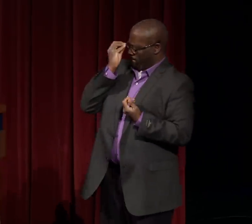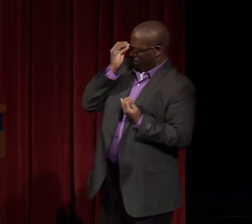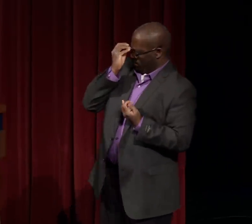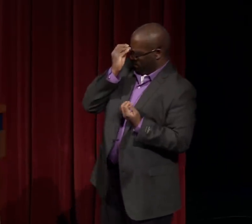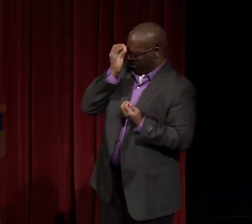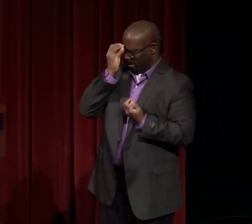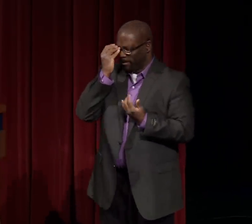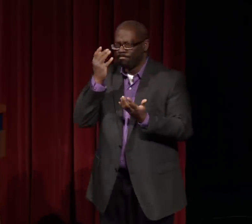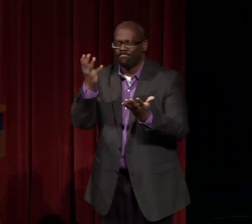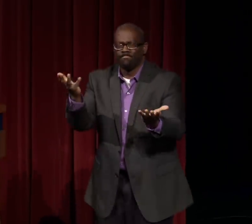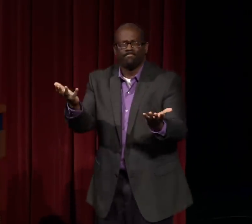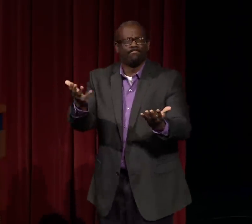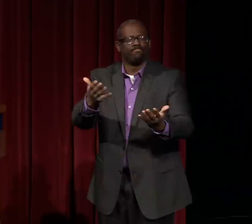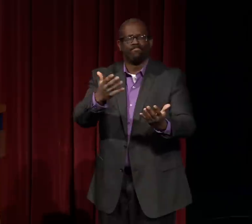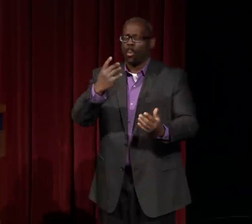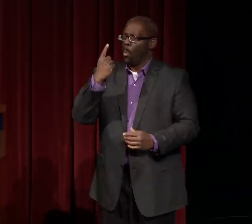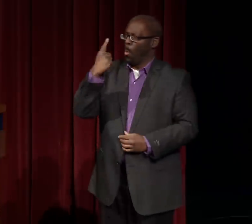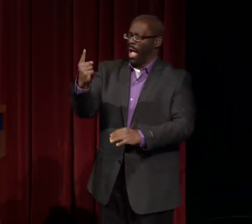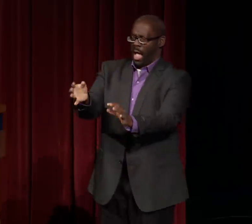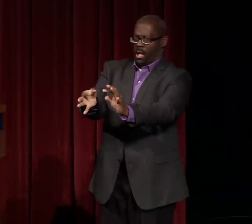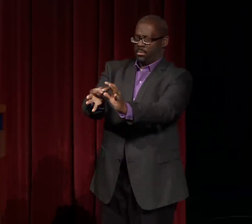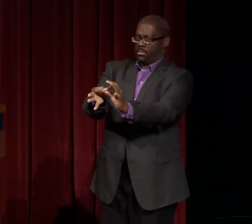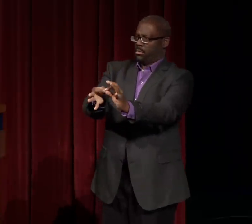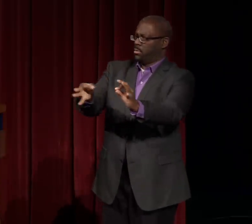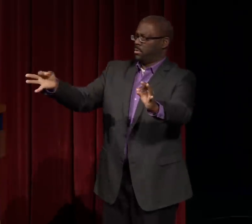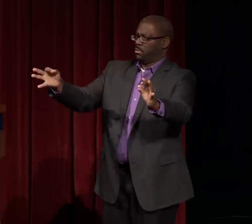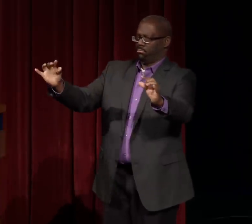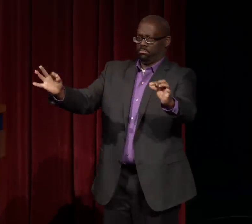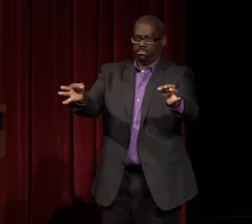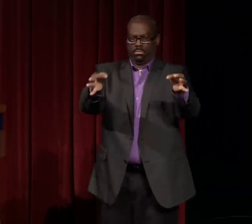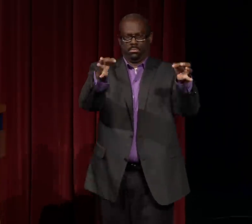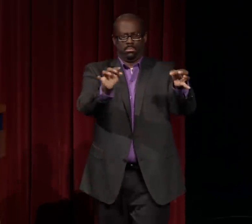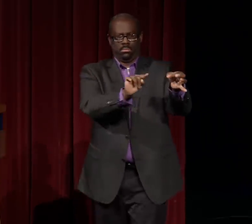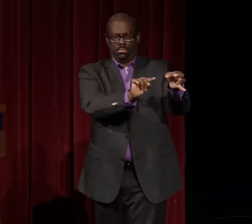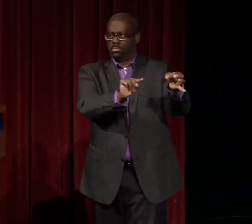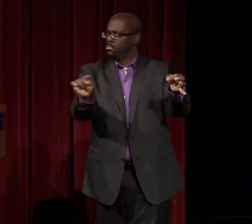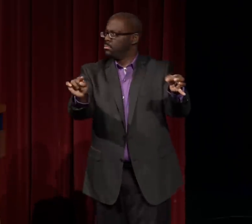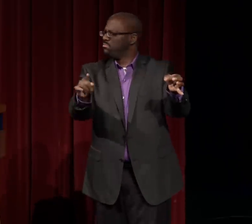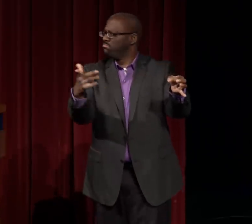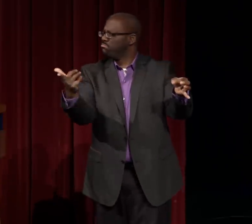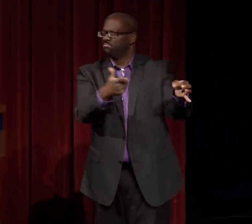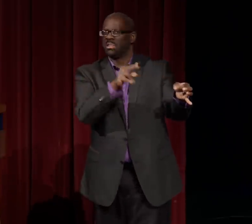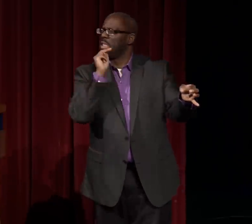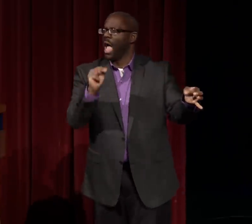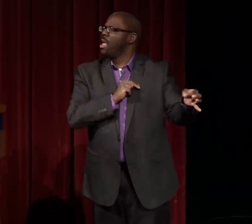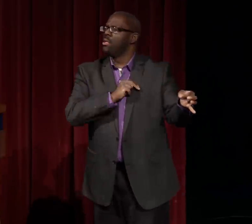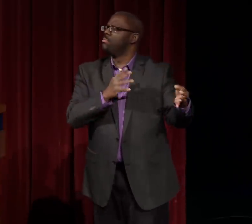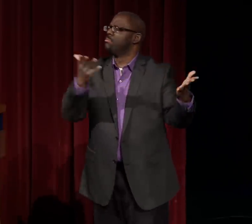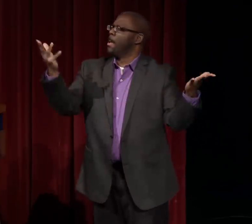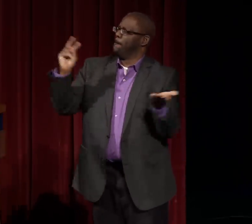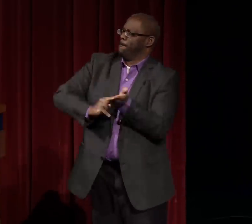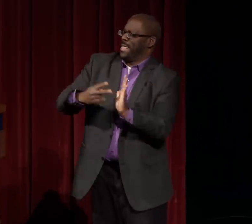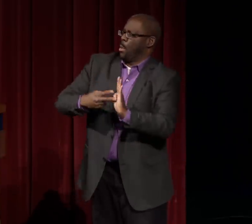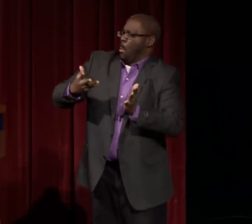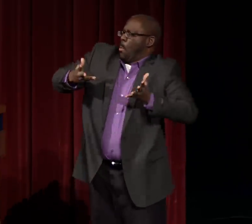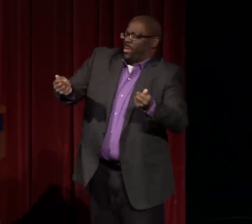Let me talk about who Nathie Marbury is and considering this presentation, I tried to find a sentence that would sum up her life